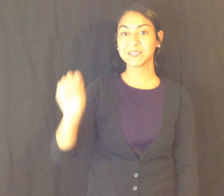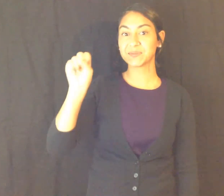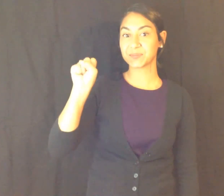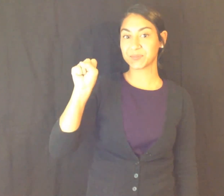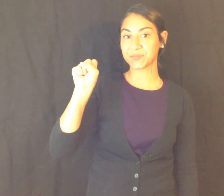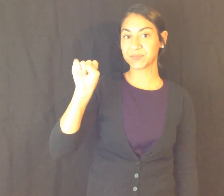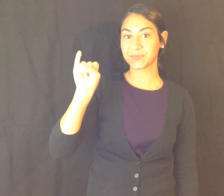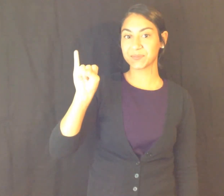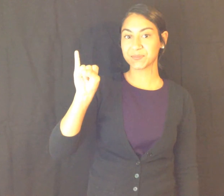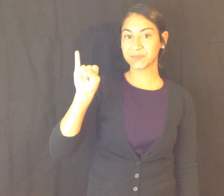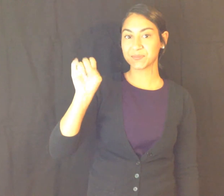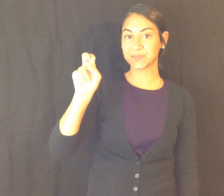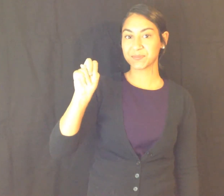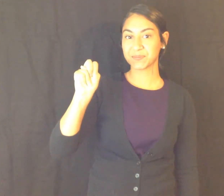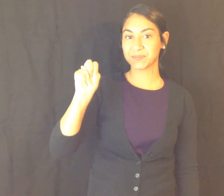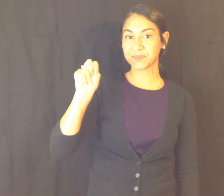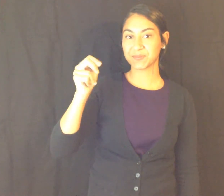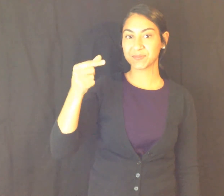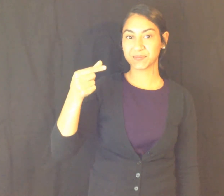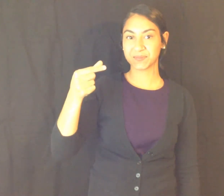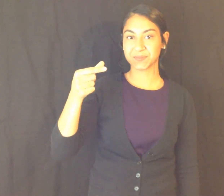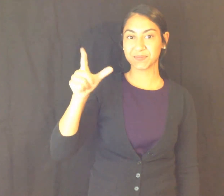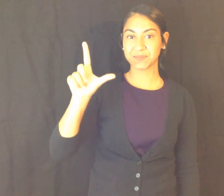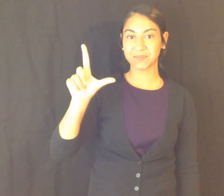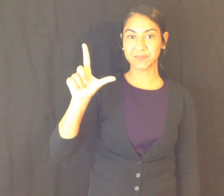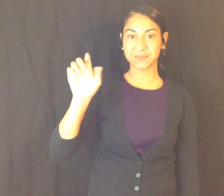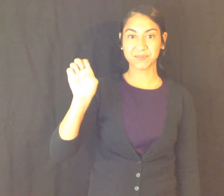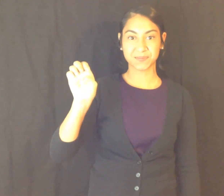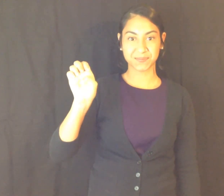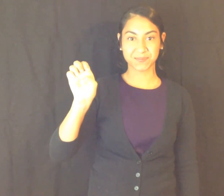S I N G L E